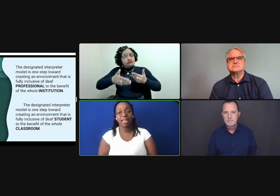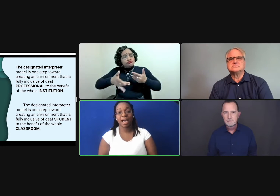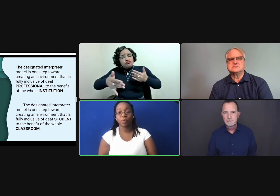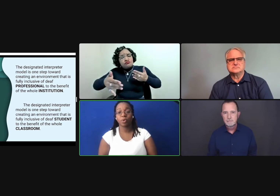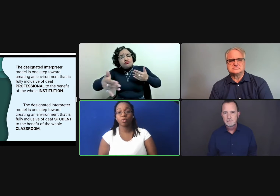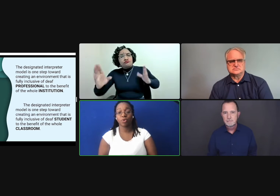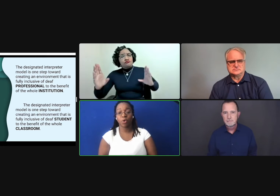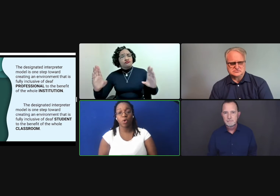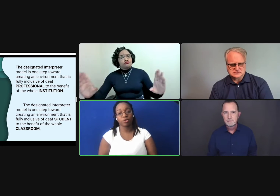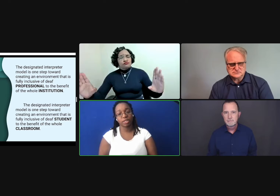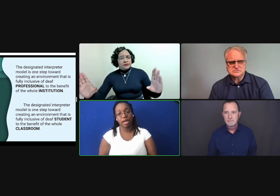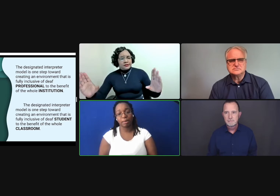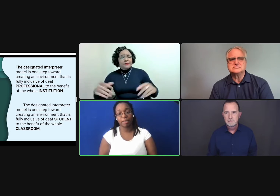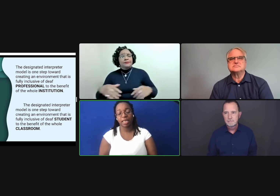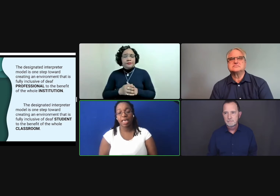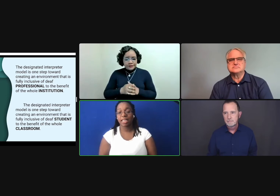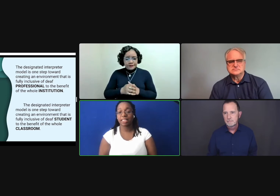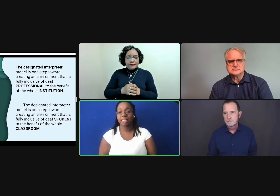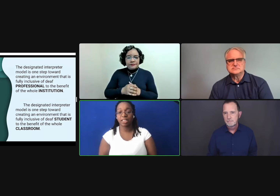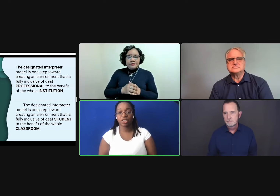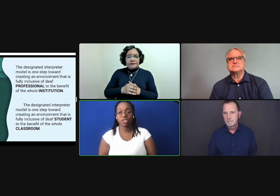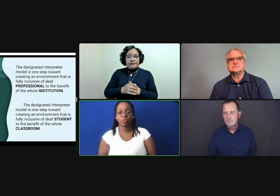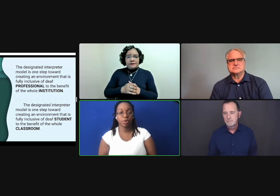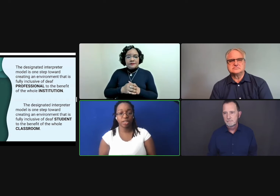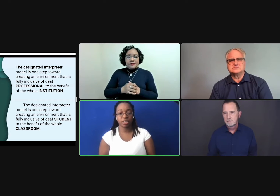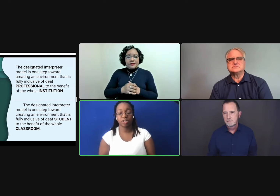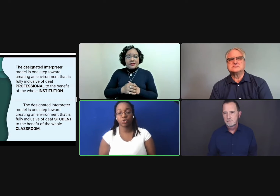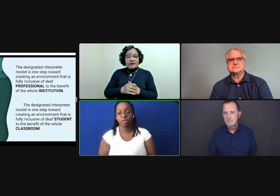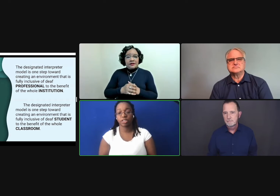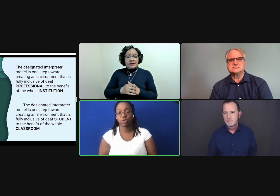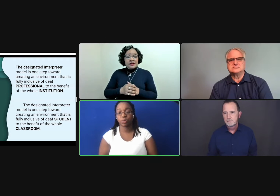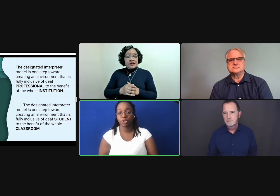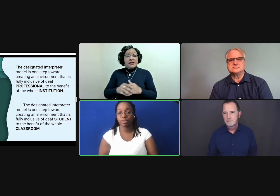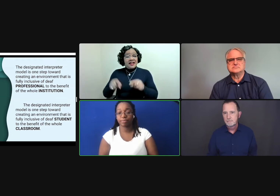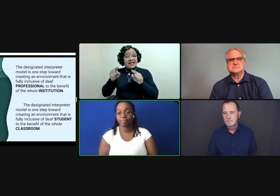And that will grow over time. It's not just a one-and-done short situation.